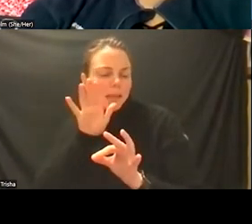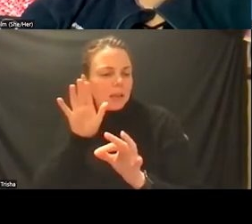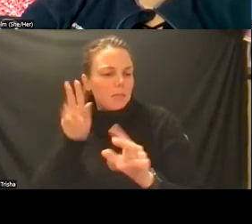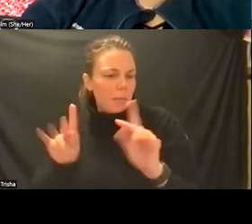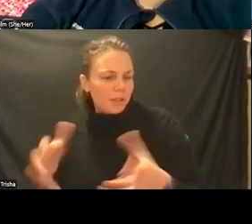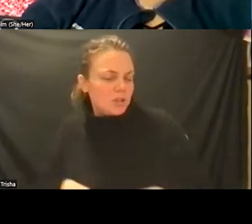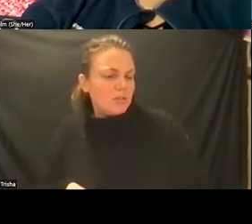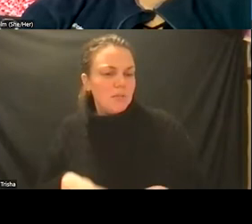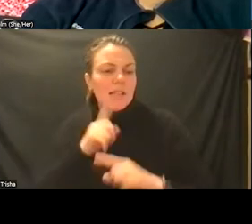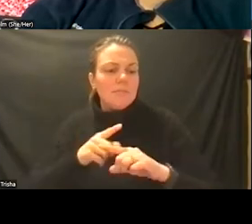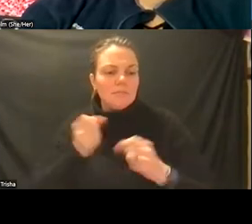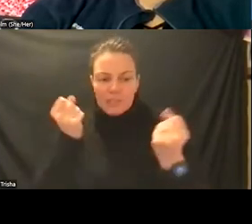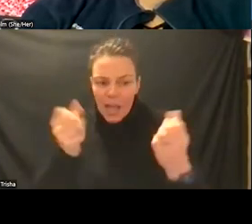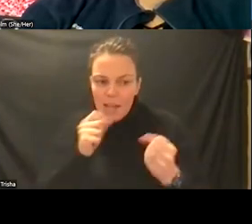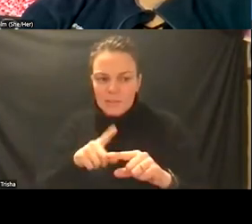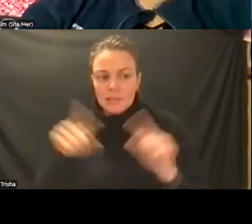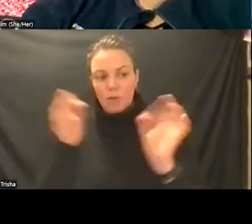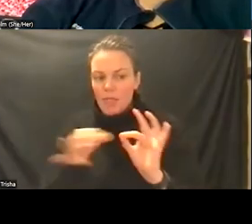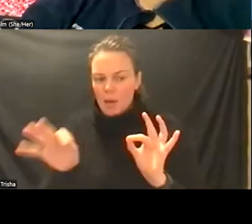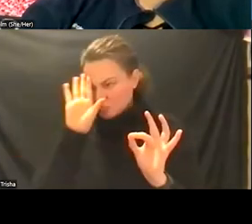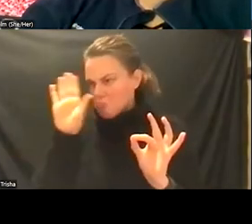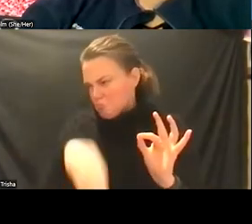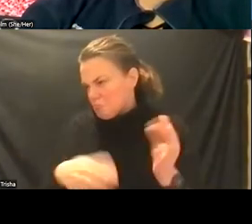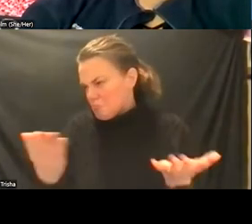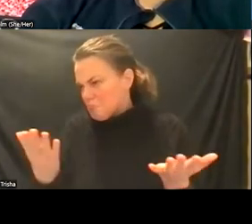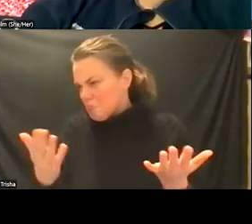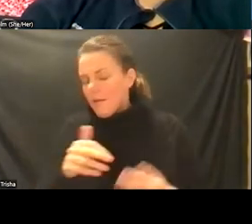everybody knows that sign language american sign language and other countries signed